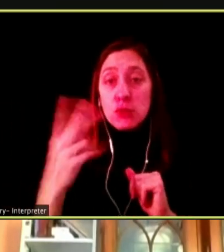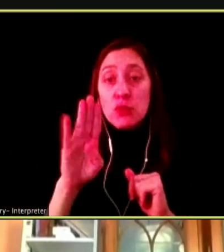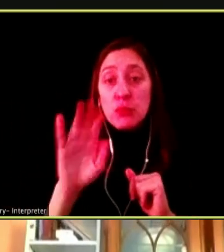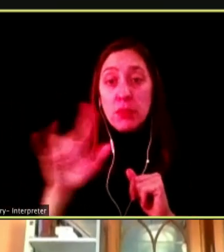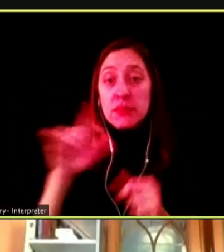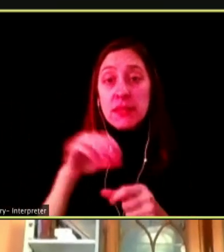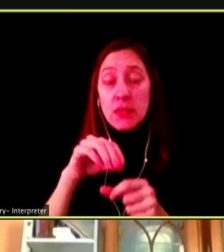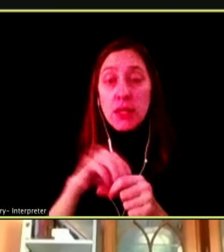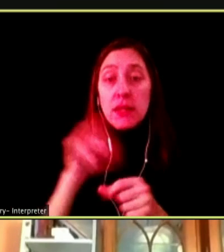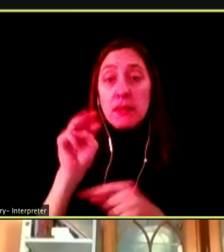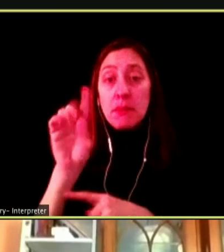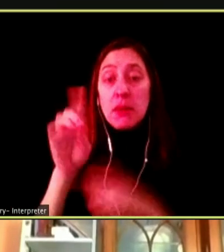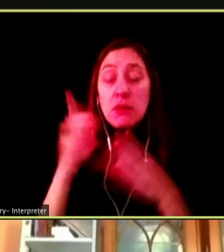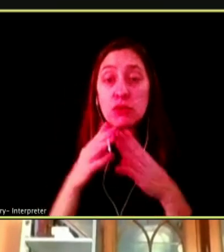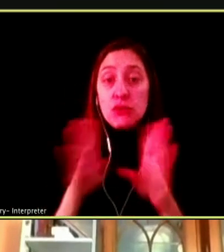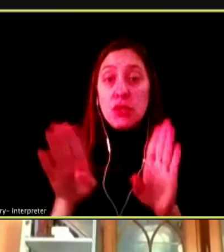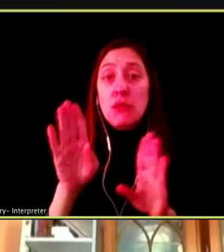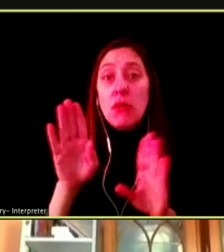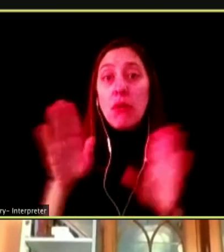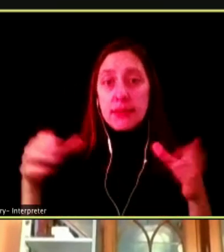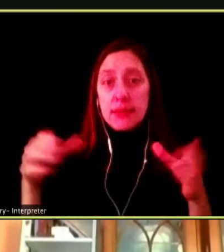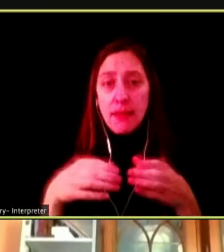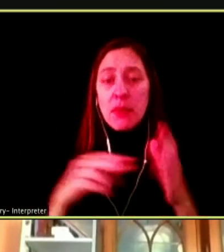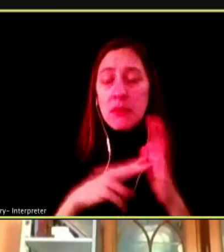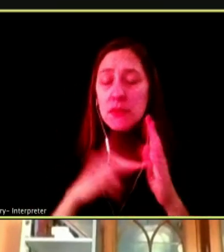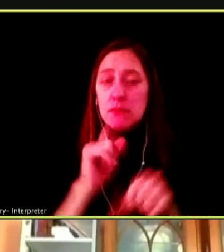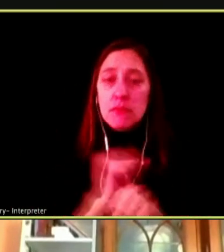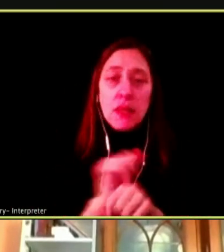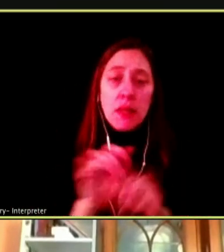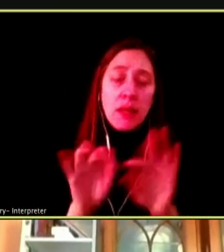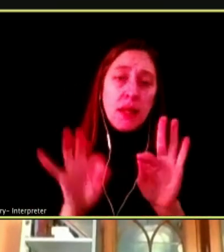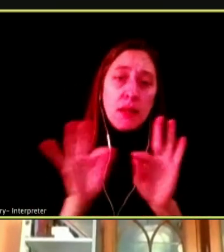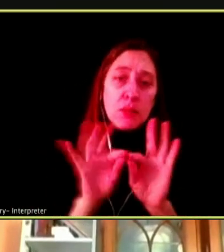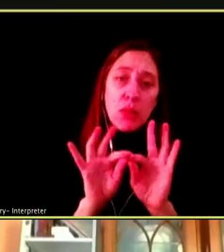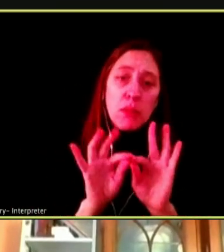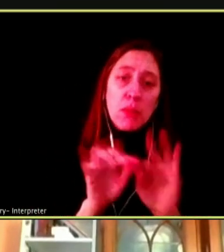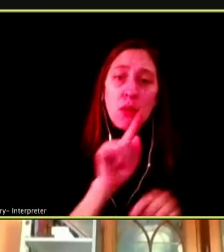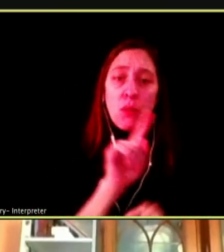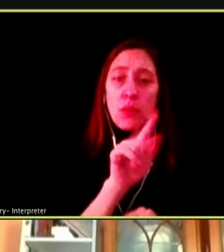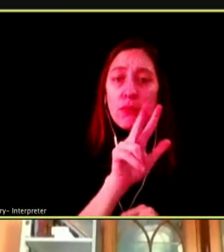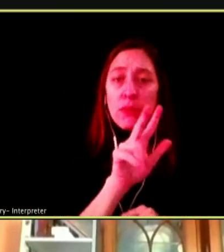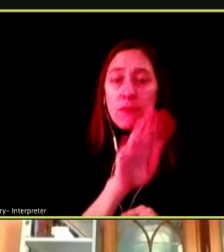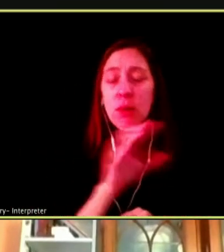GENERAL ASSEMBLY AND THEY ARE SO IMPORTANT FOR HEALTH BILL 134 AND SENATE BILL 177, BOTH